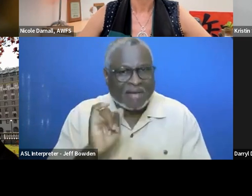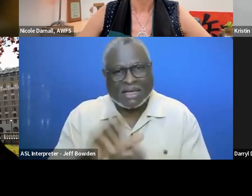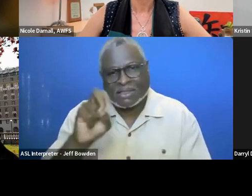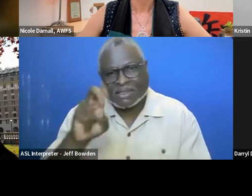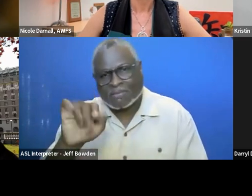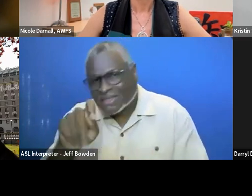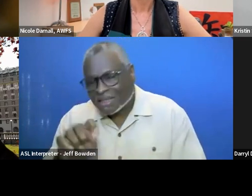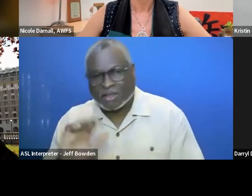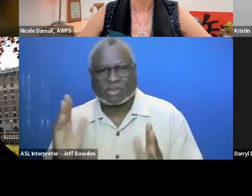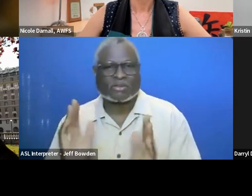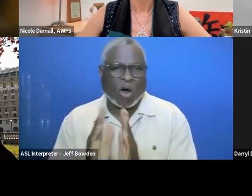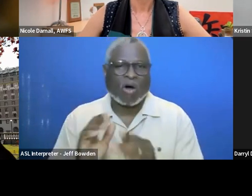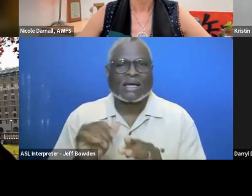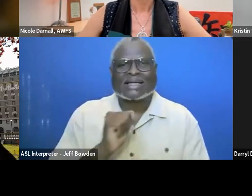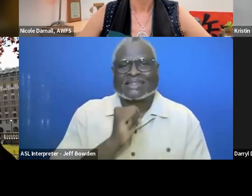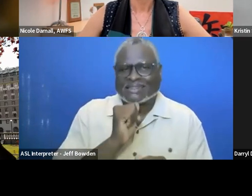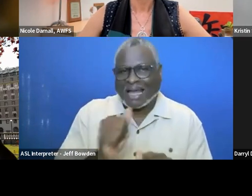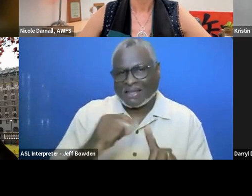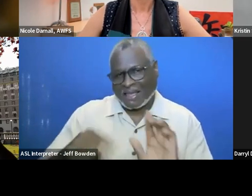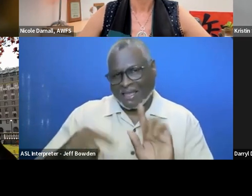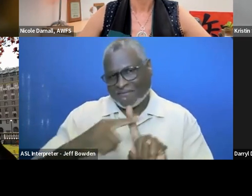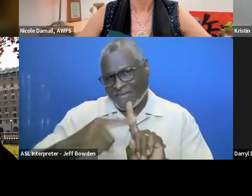or like service enabled or veteran owned. Like agencies know.